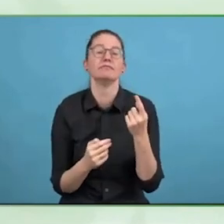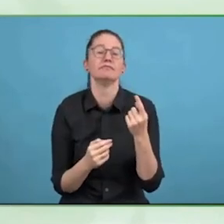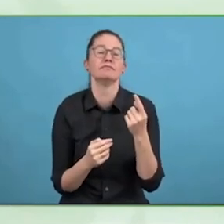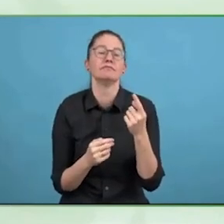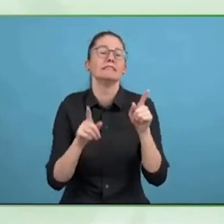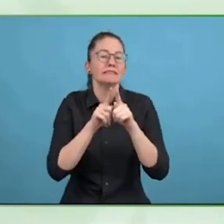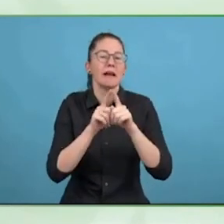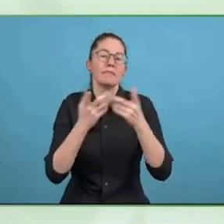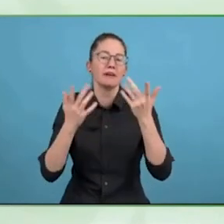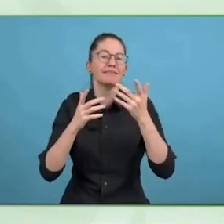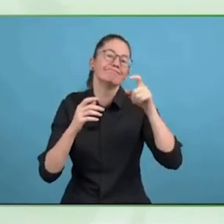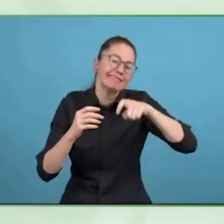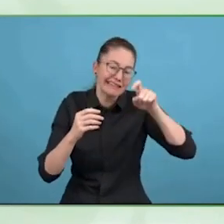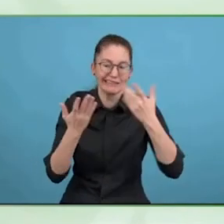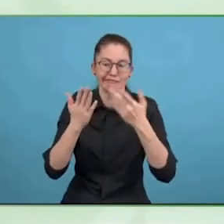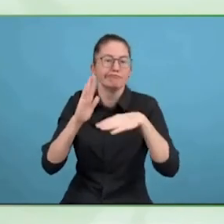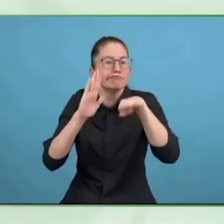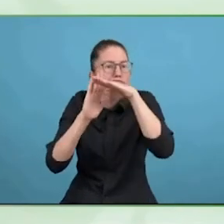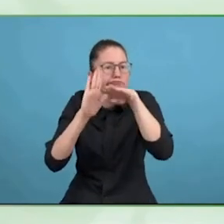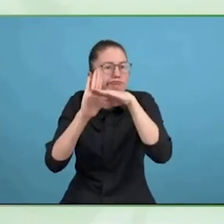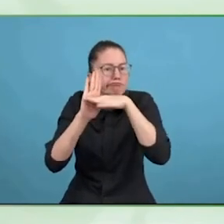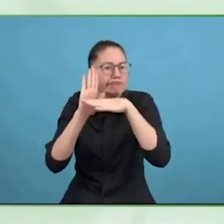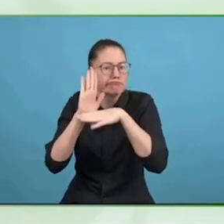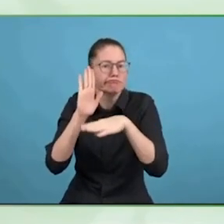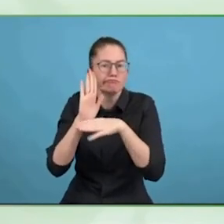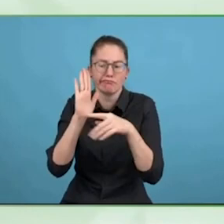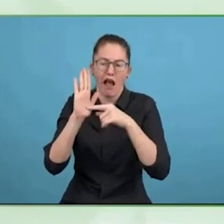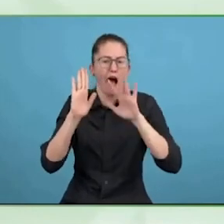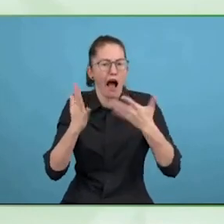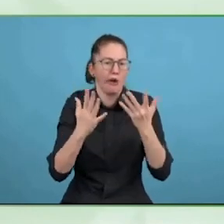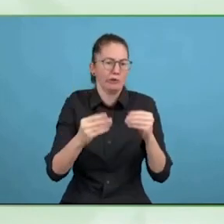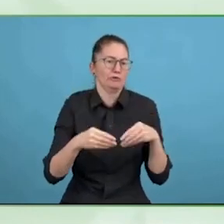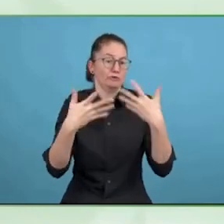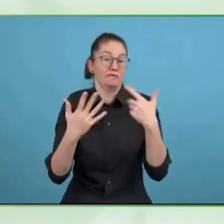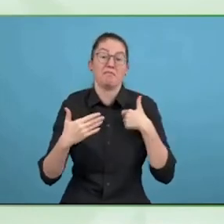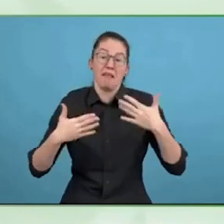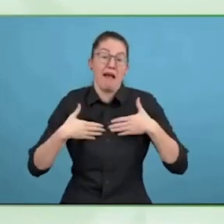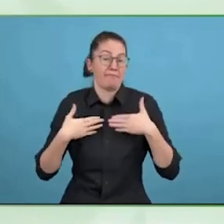I look forward to making that a success. Very good.